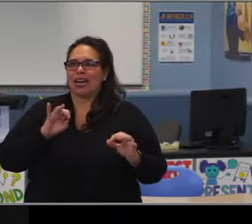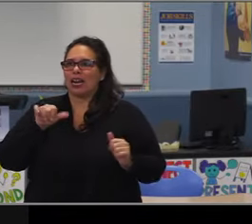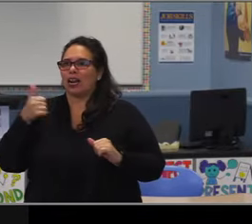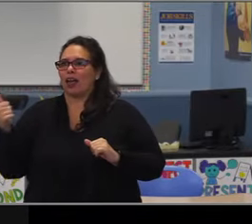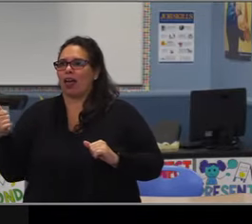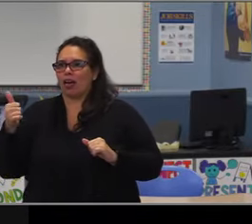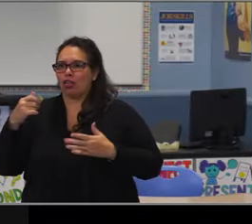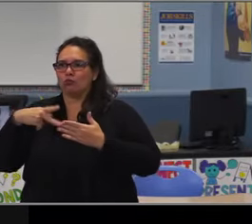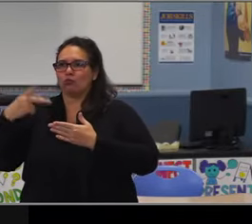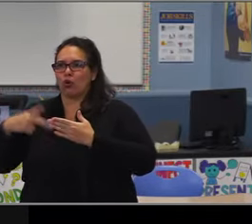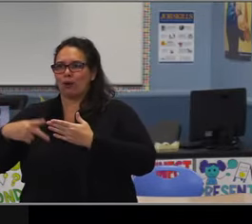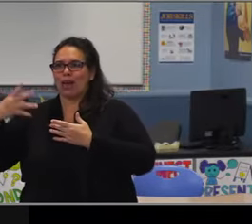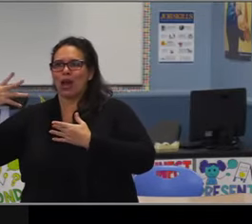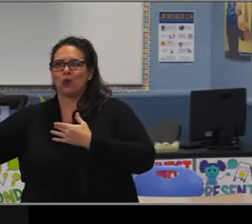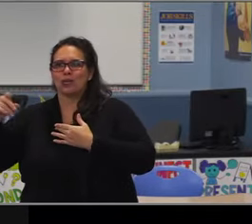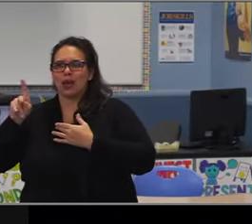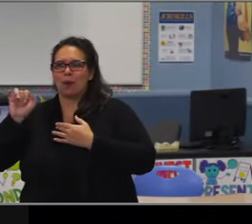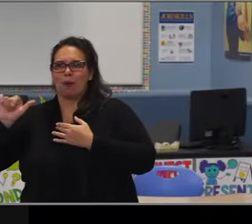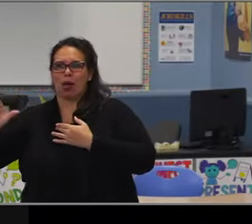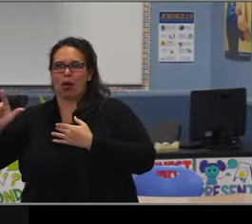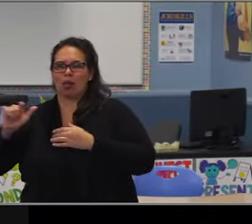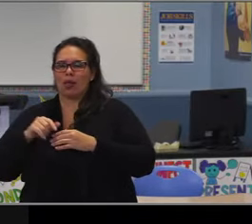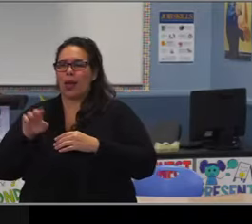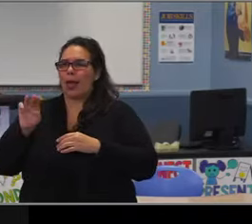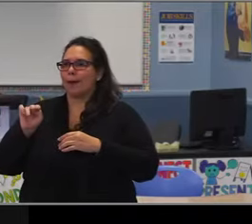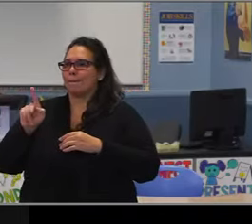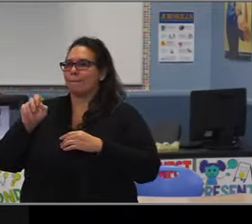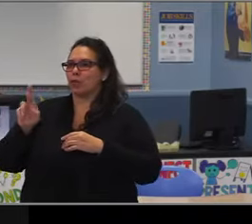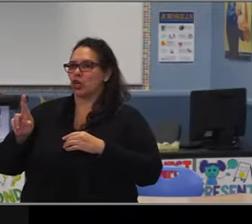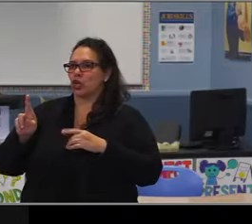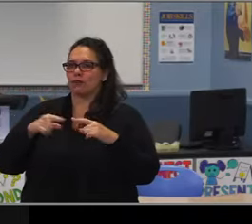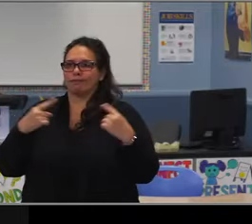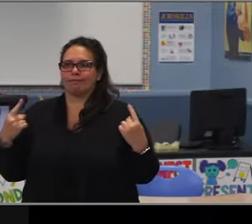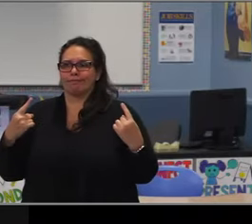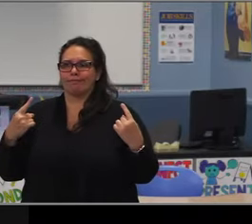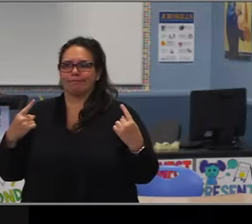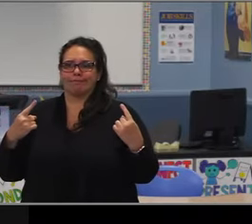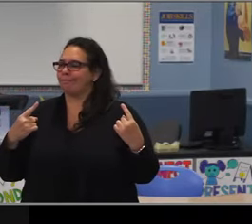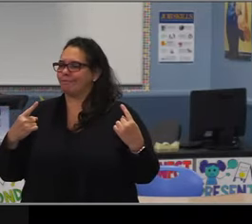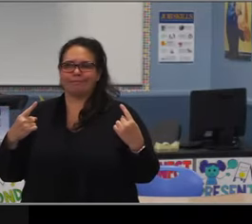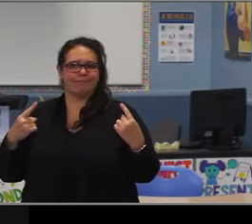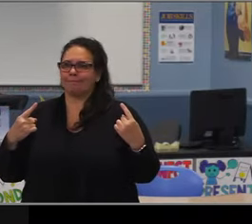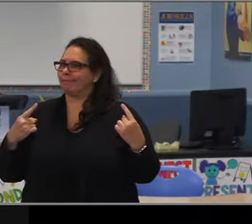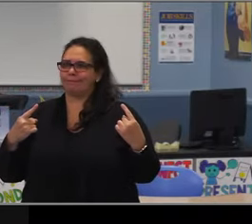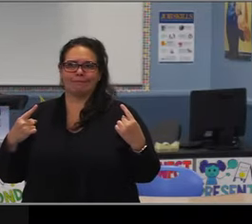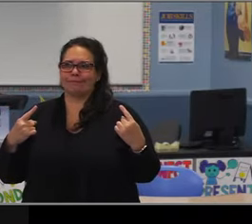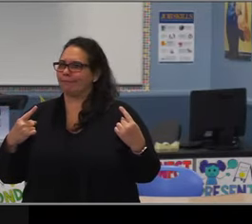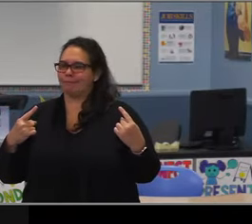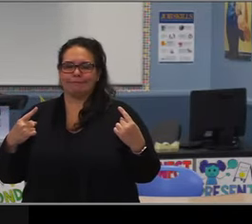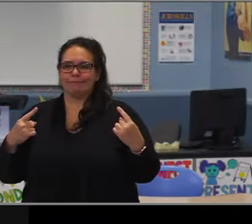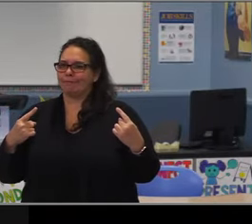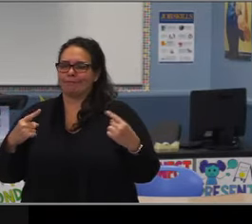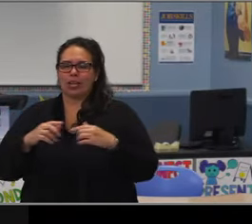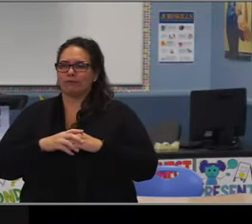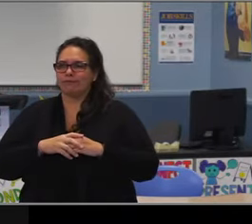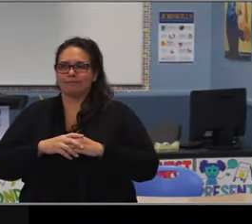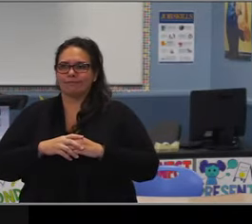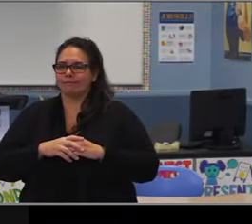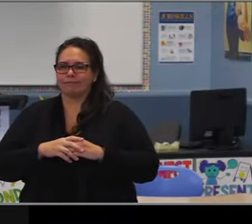So some of the implications for that, or the reasons behind that K-8 schools generally are more expensive to run.